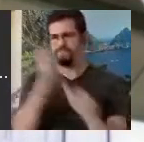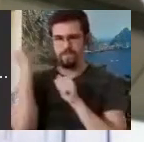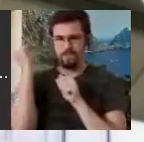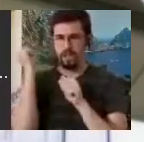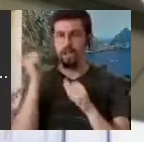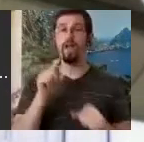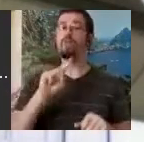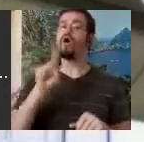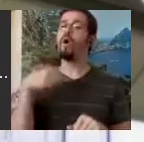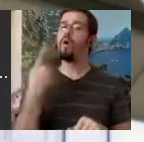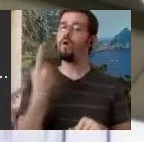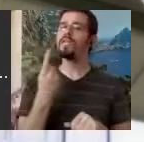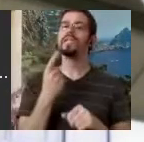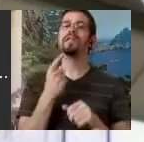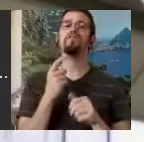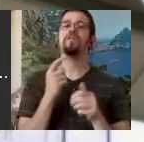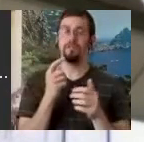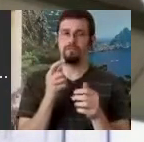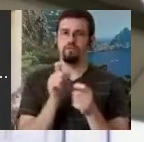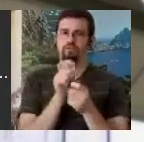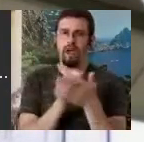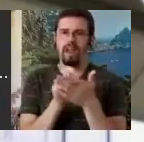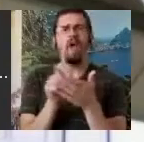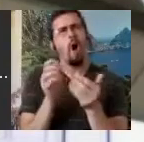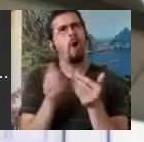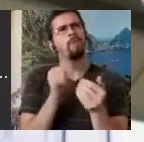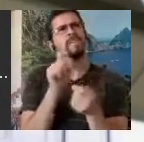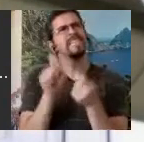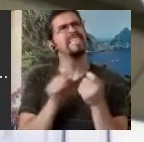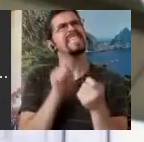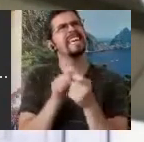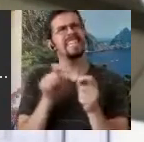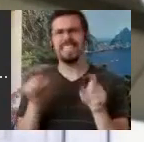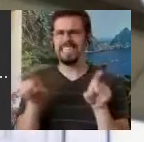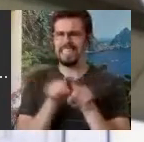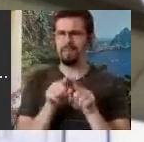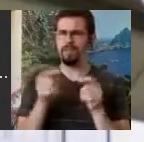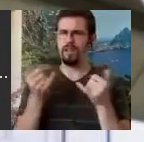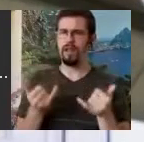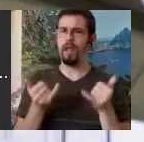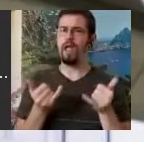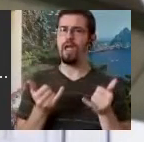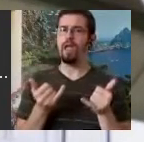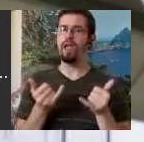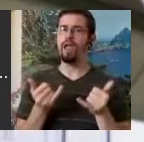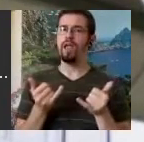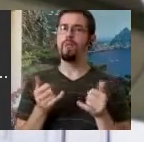except it was a little bit different. It sort of evolved slowly but surely into